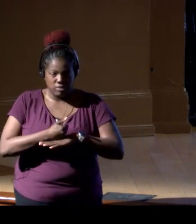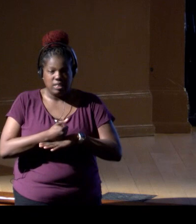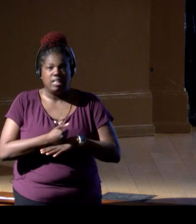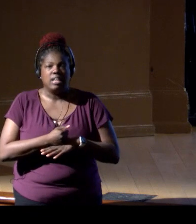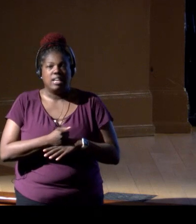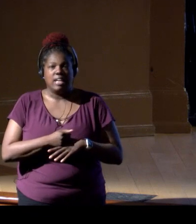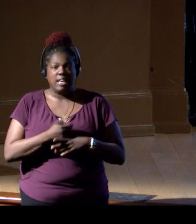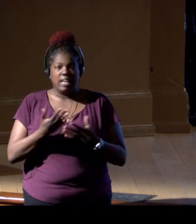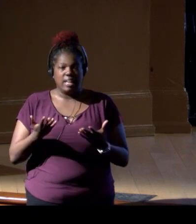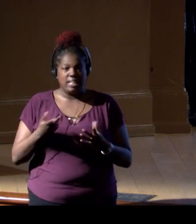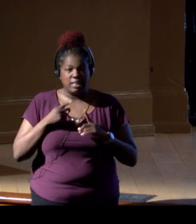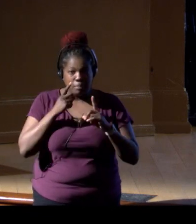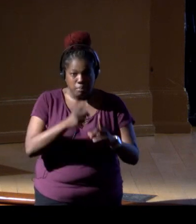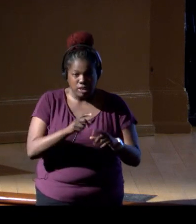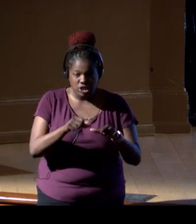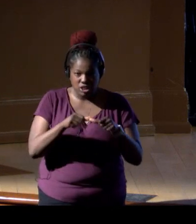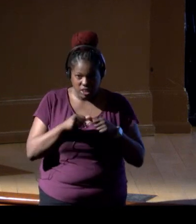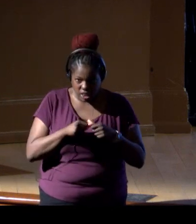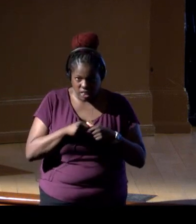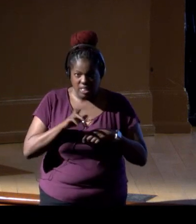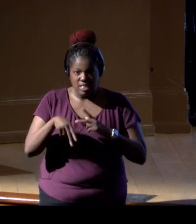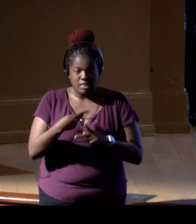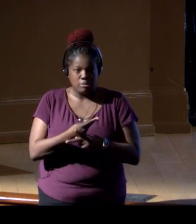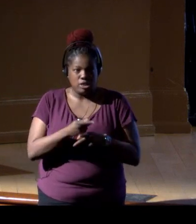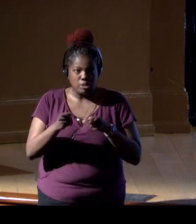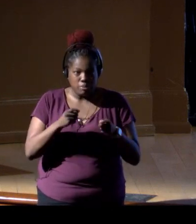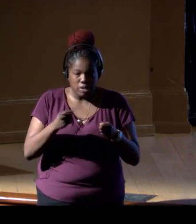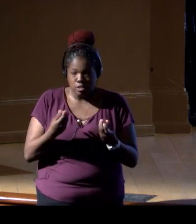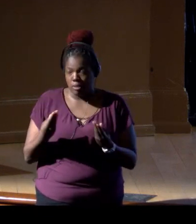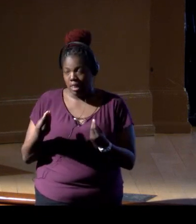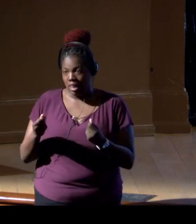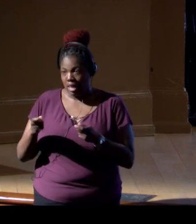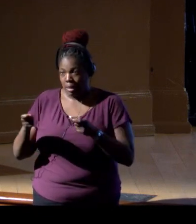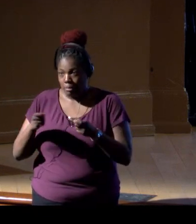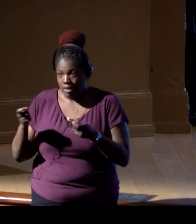in species management, in land management, in biothreats,